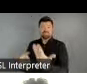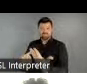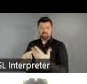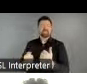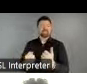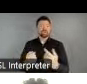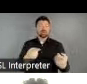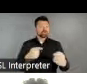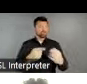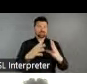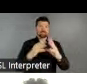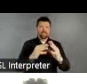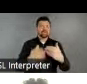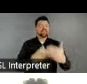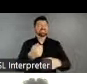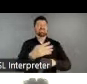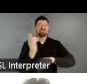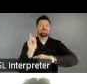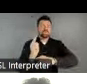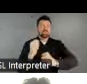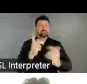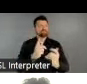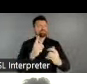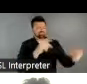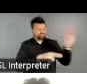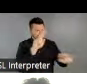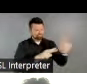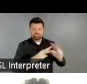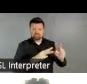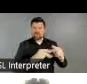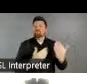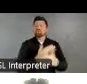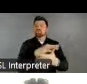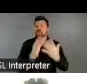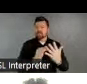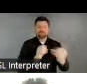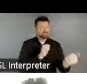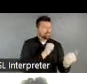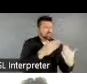I'll explore some of the expanded and new ways we've been working. I'll allude to seeds we've